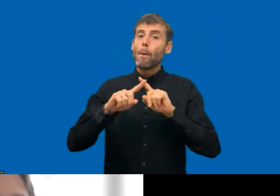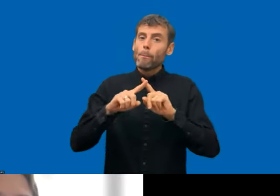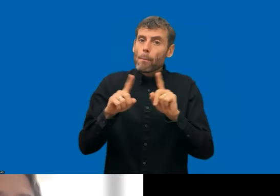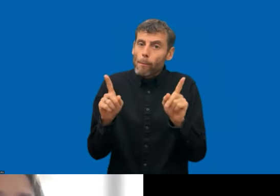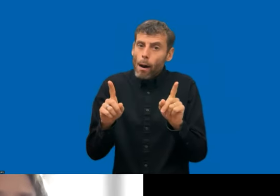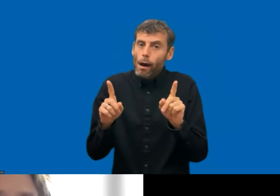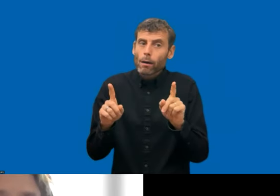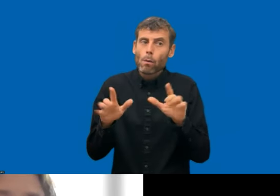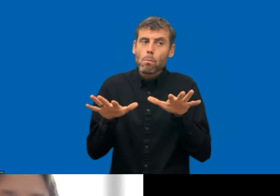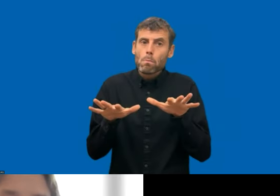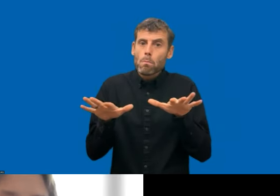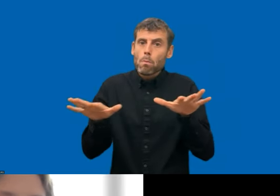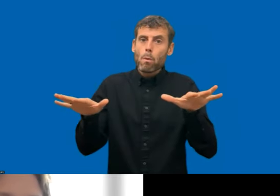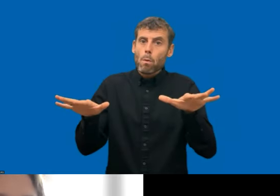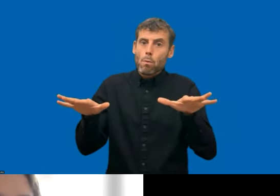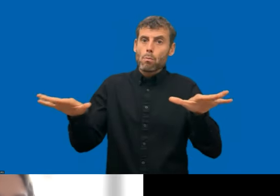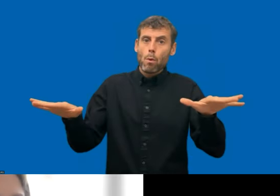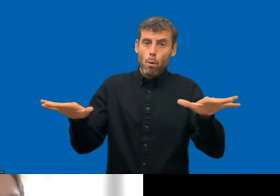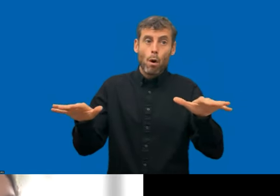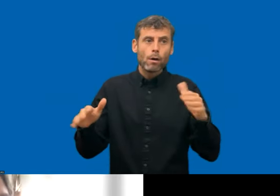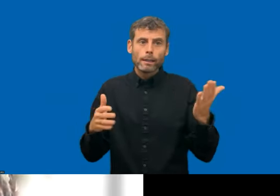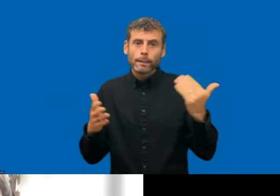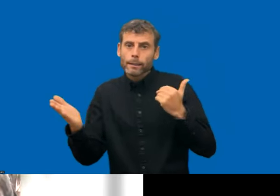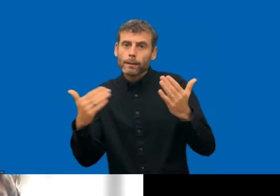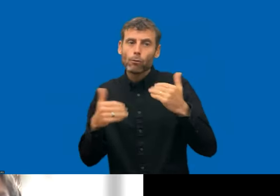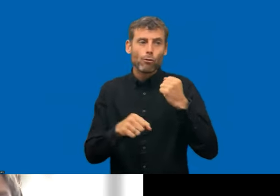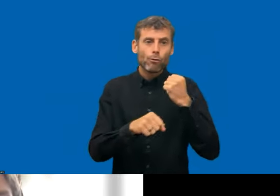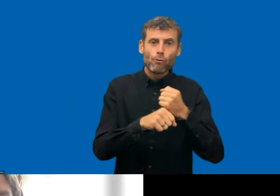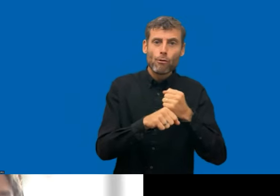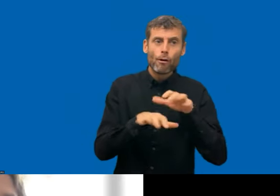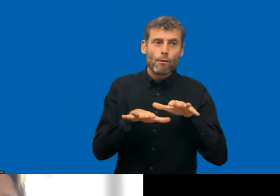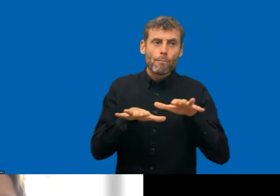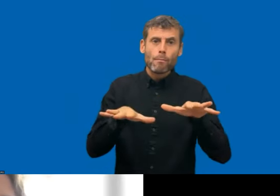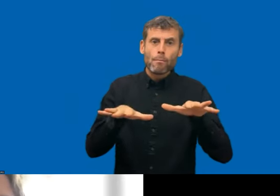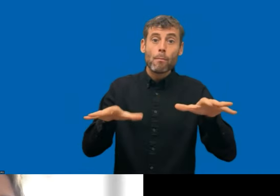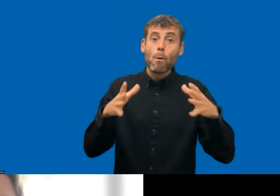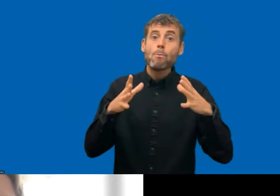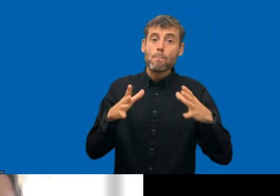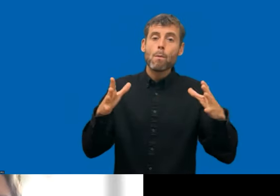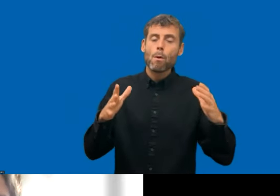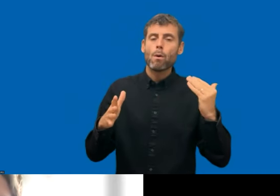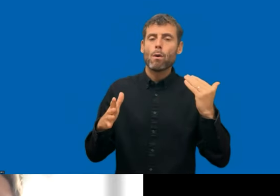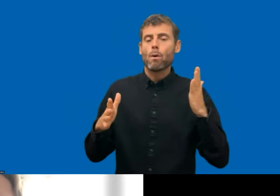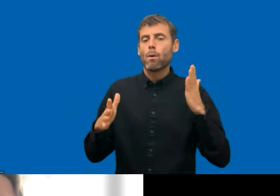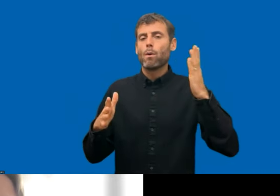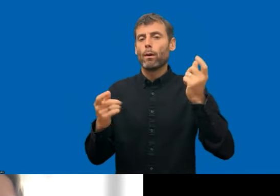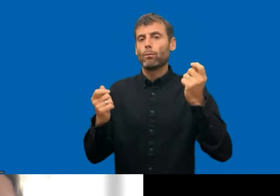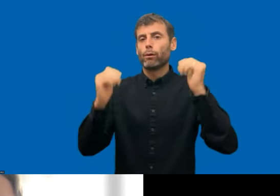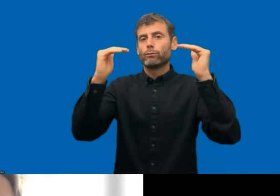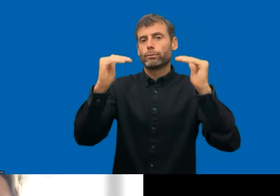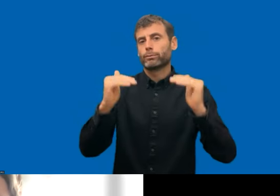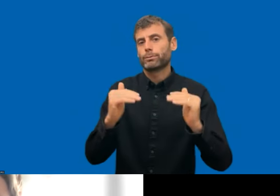web accessibility guideline because it's not only harmonization. It's also, let's say, getting the